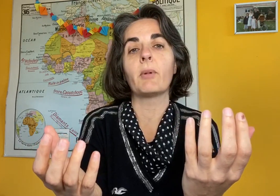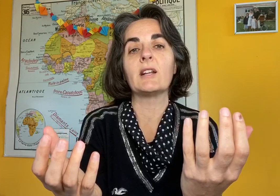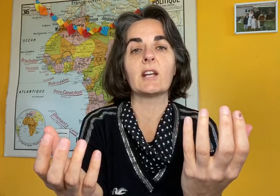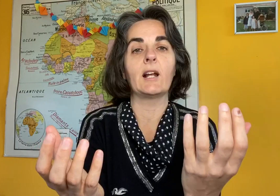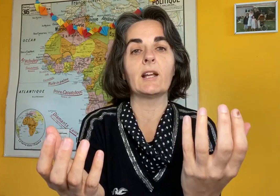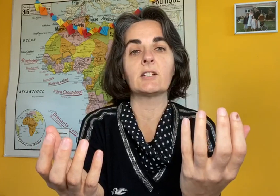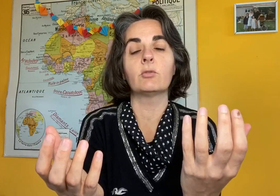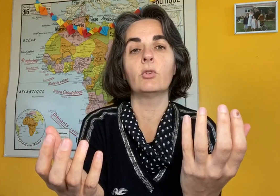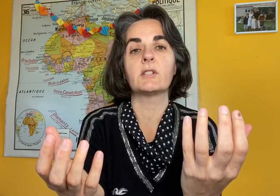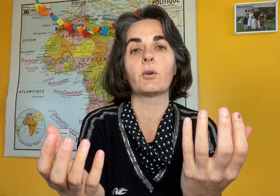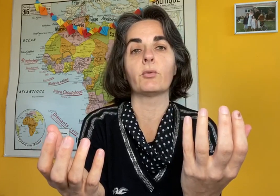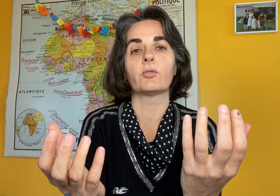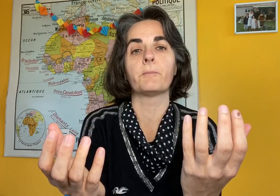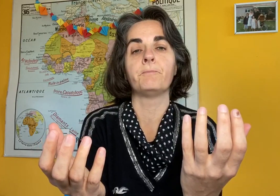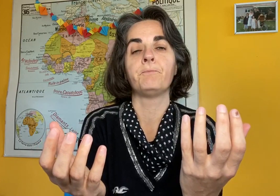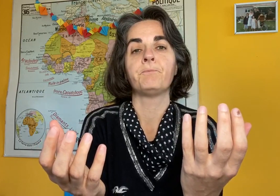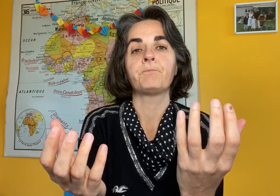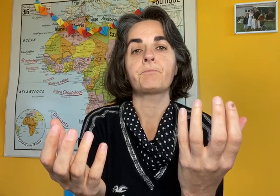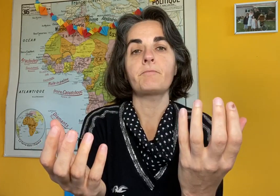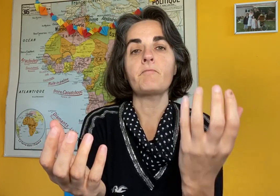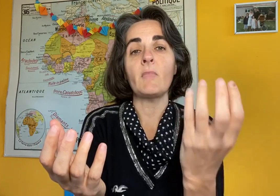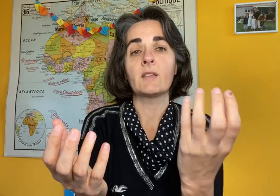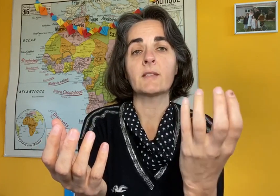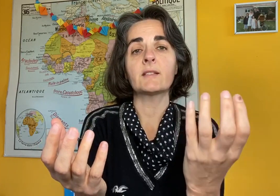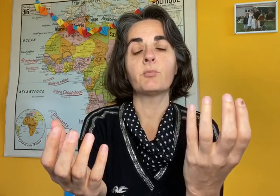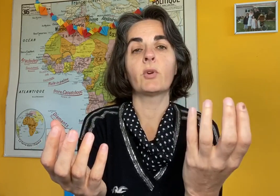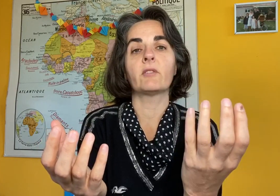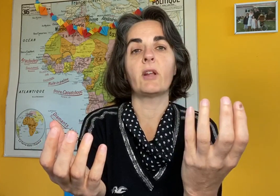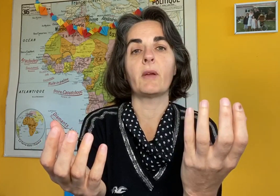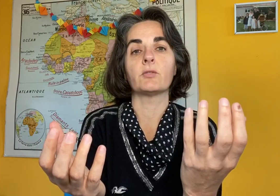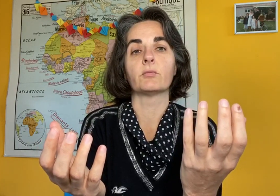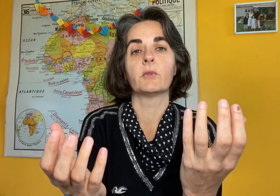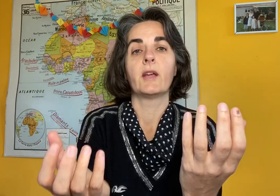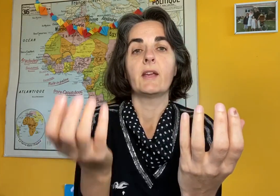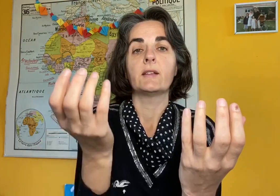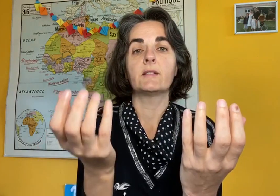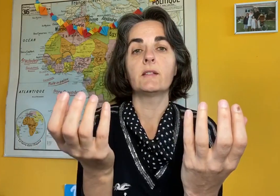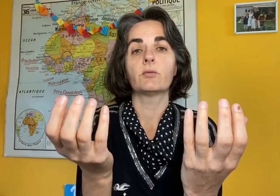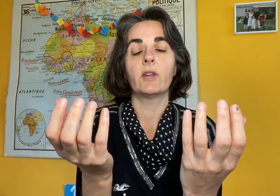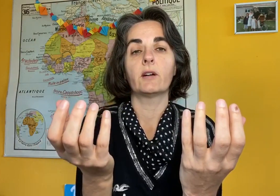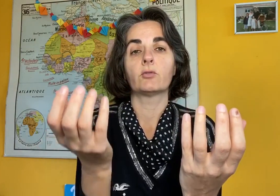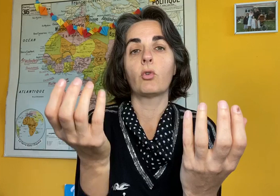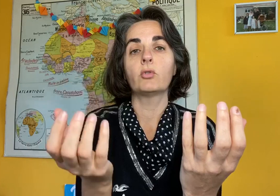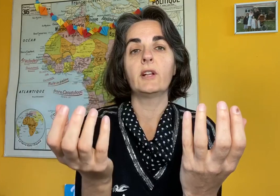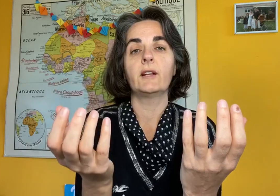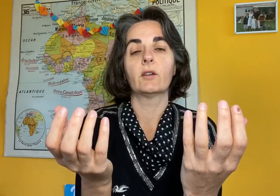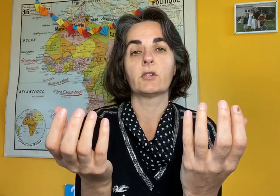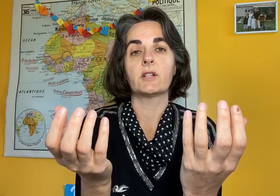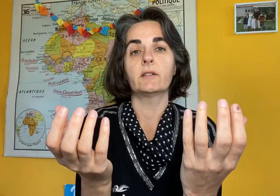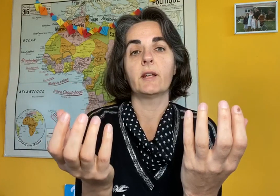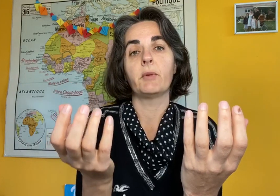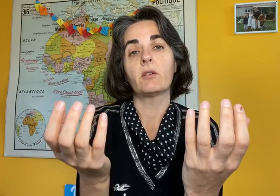not allergic). that's for inflammation. And if we have too much milk in the breast, we will